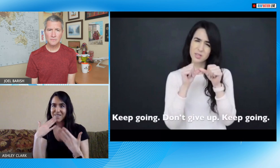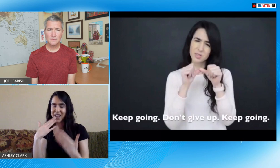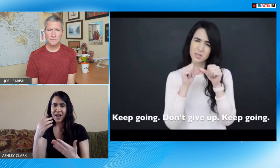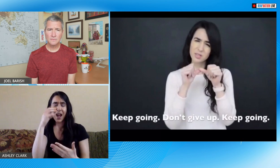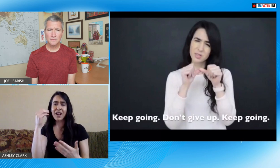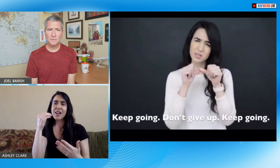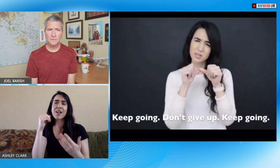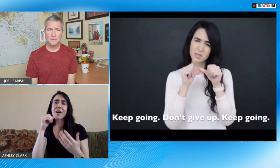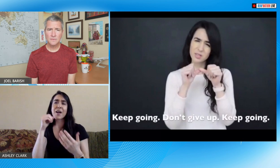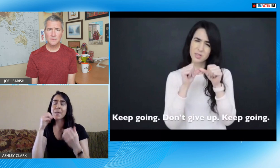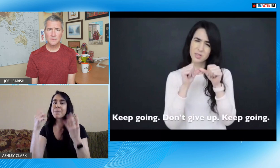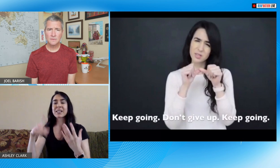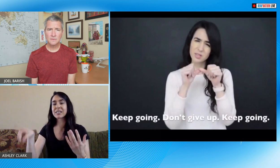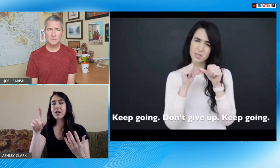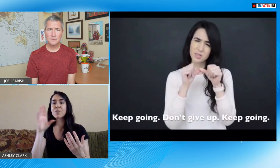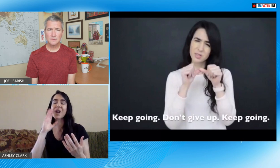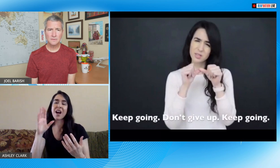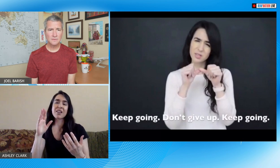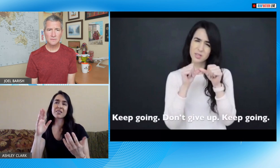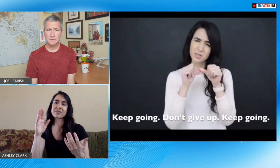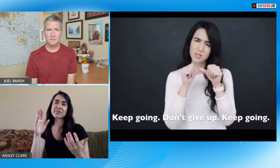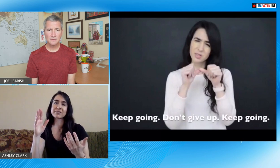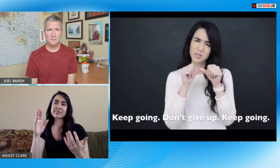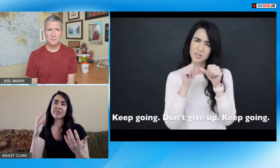telling me you know I'm so grateful I would have never been able to